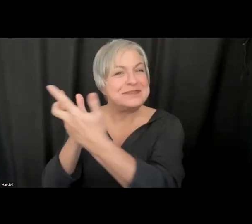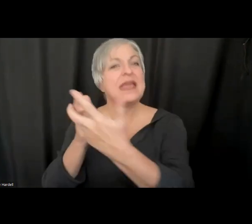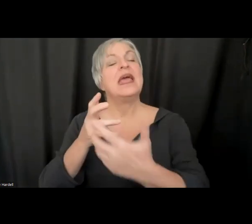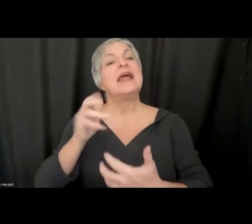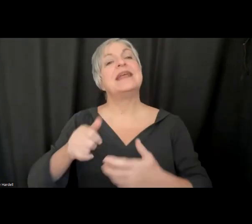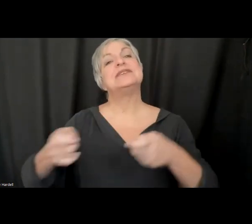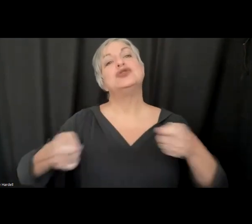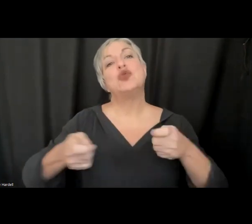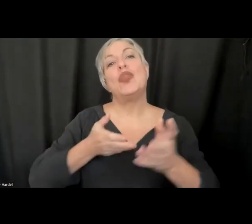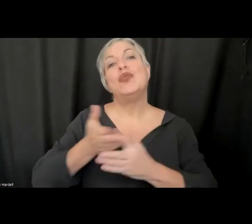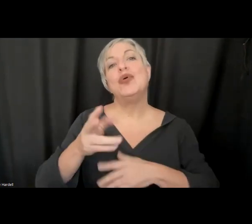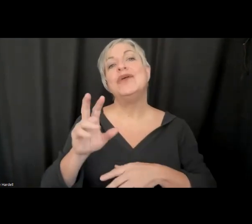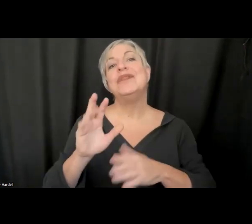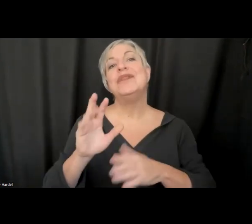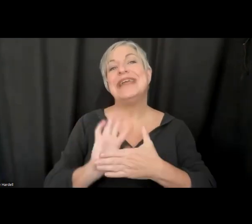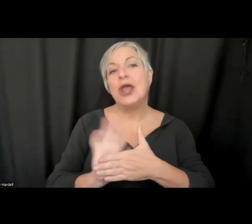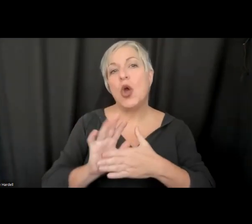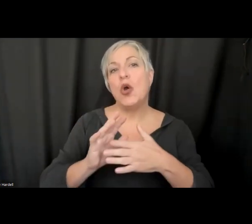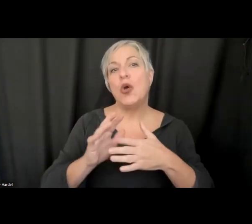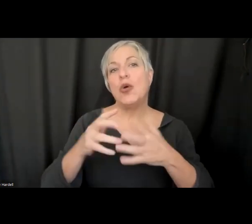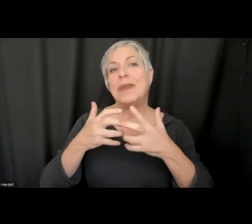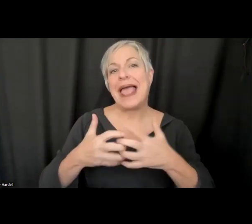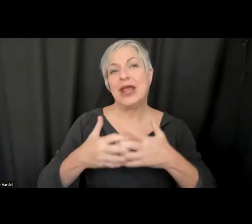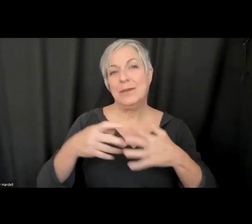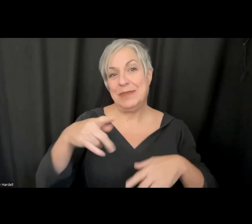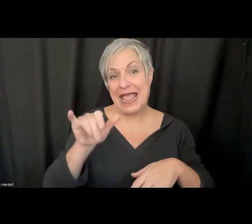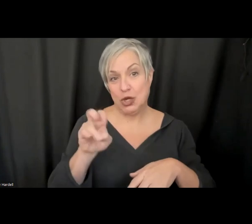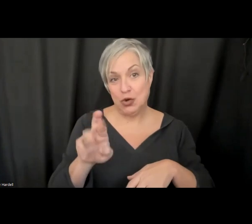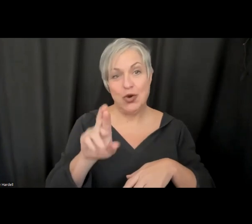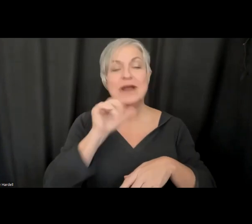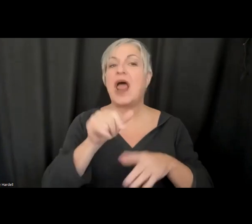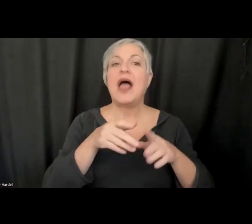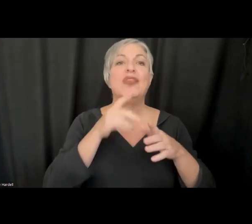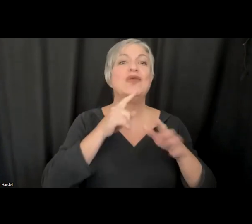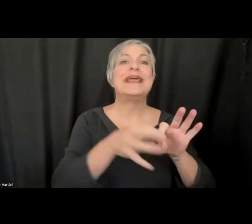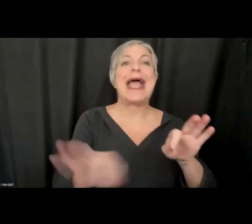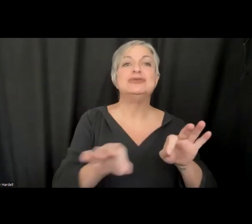player, not in the caption format. So that enables the user